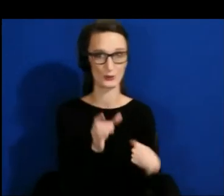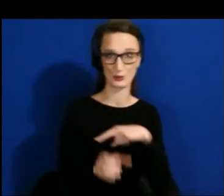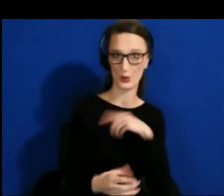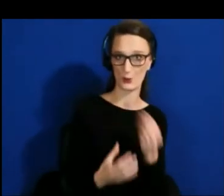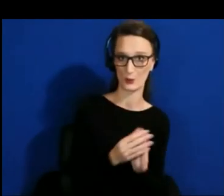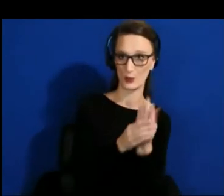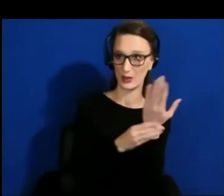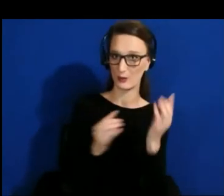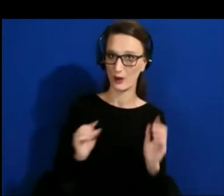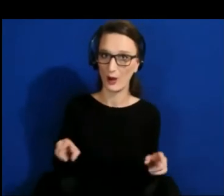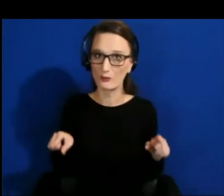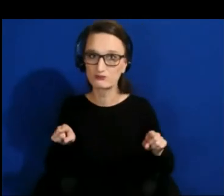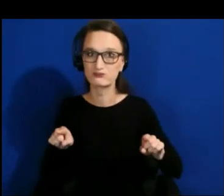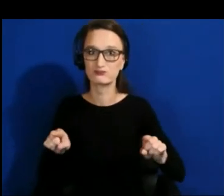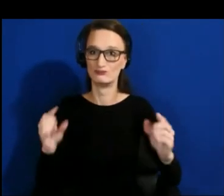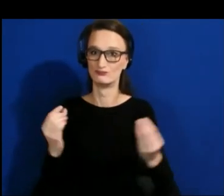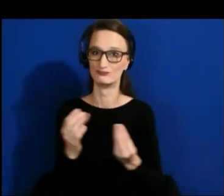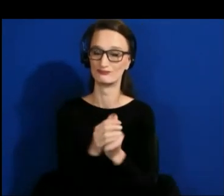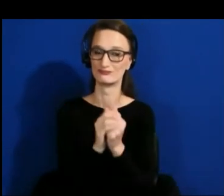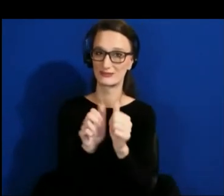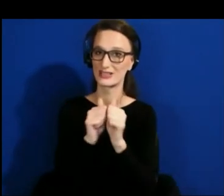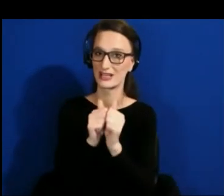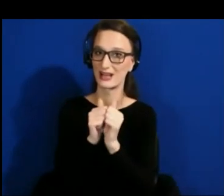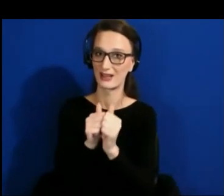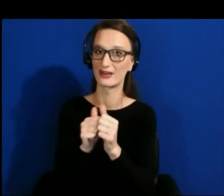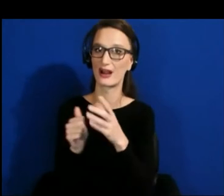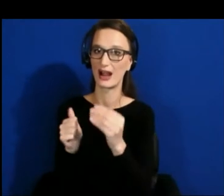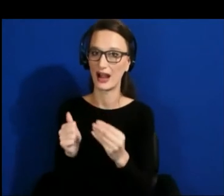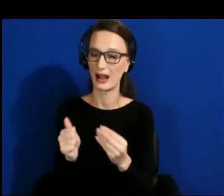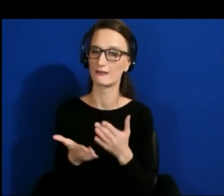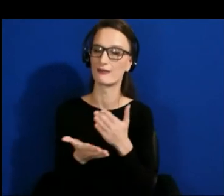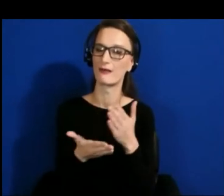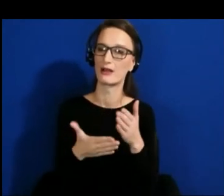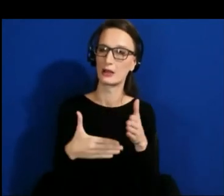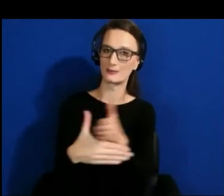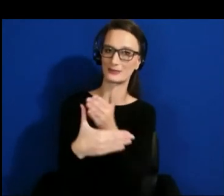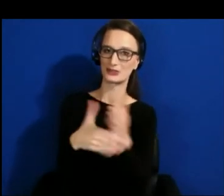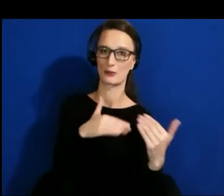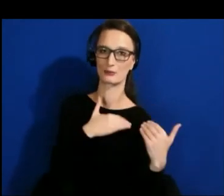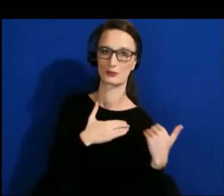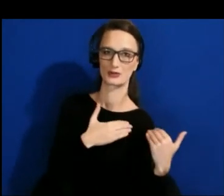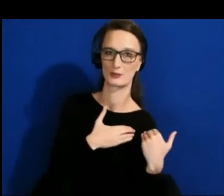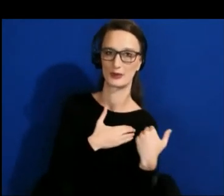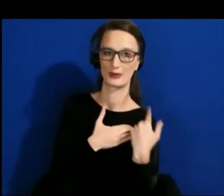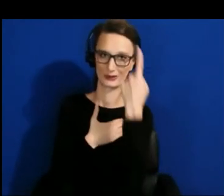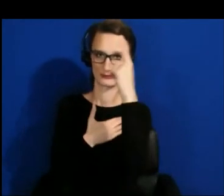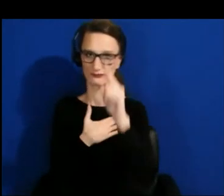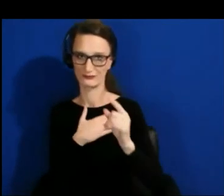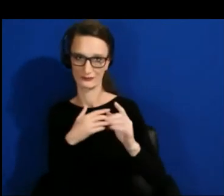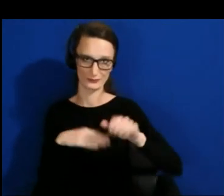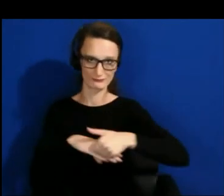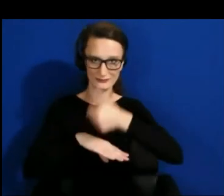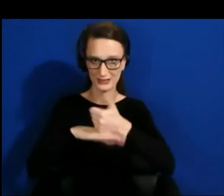while also creating some sort of consistency for our users as well, who are going to be needing these accessibility features. So I totally hear you.